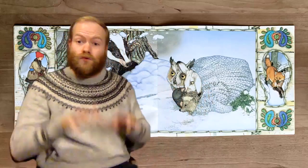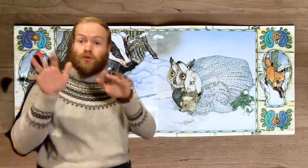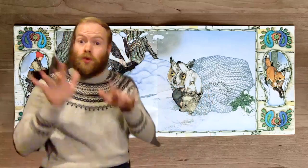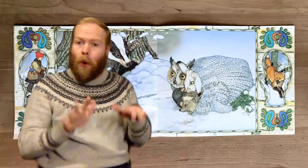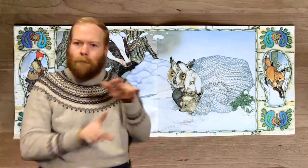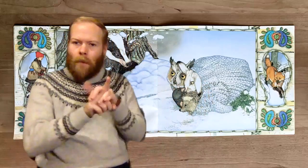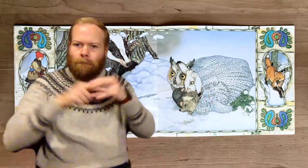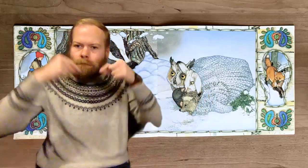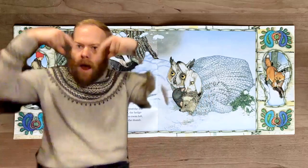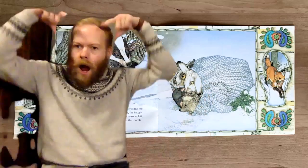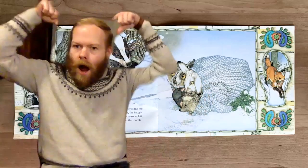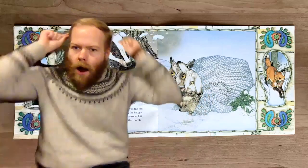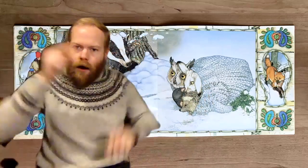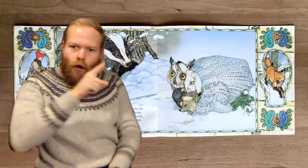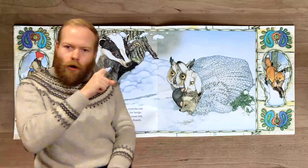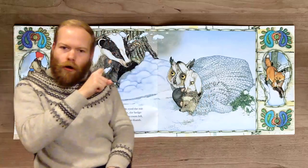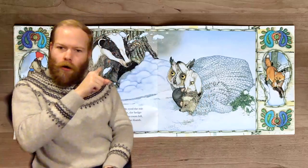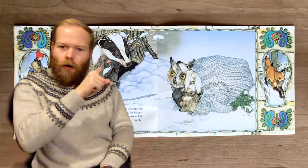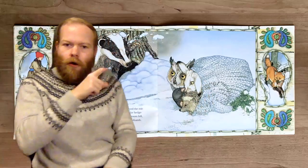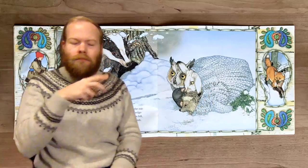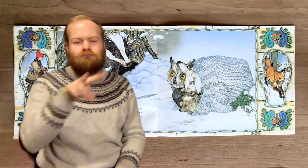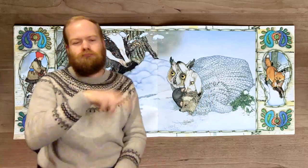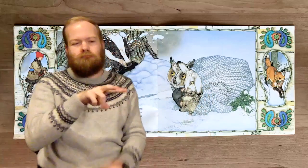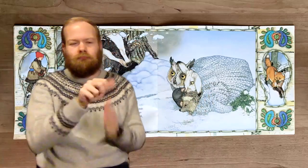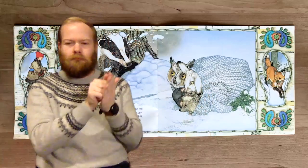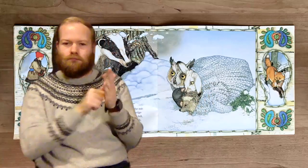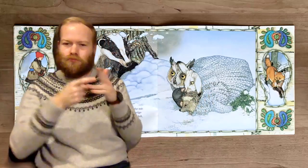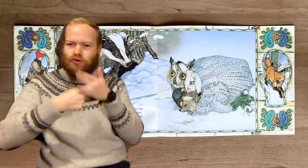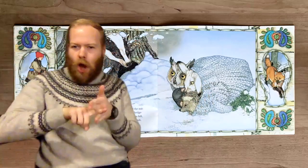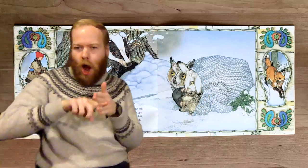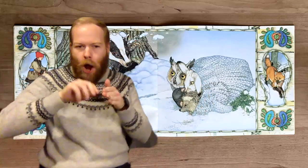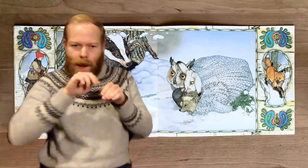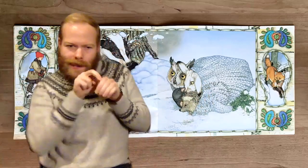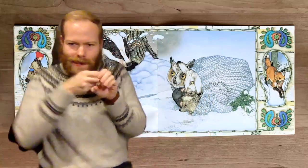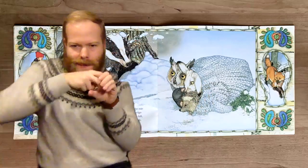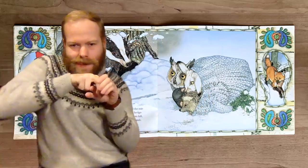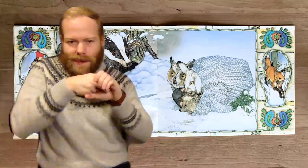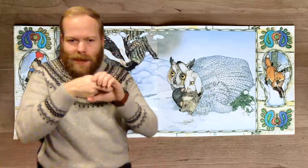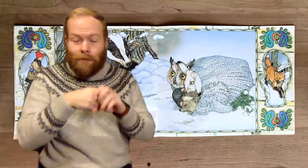Up through the snow appeared a badger. He eyed the mitten and began to climb in.